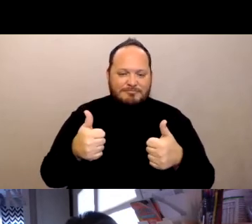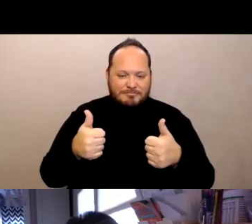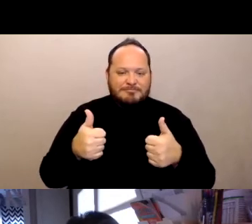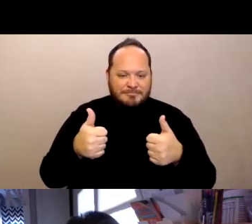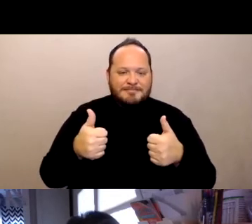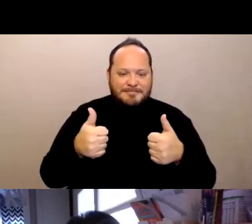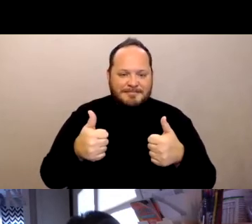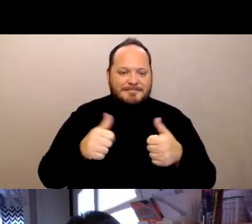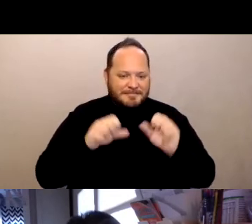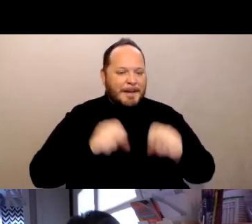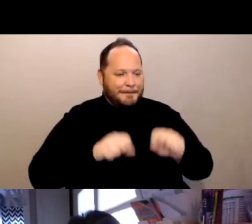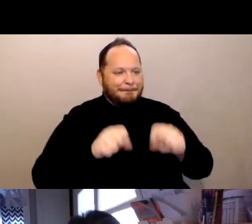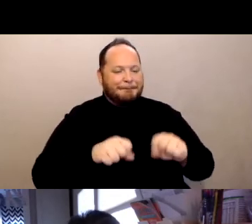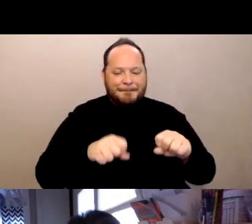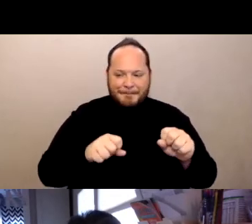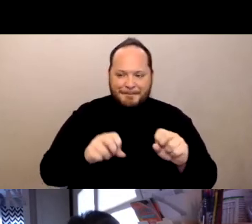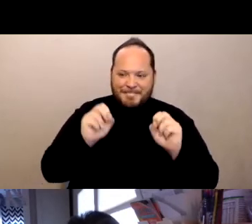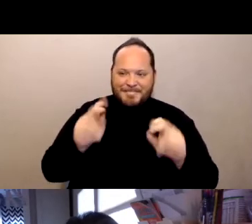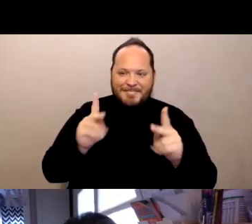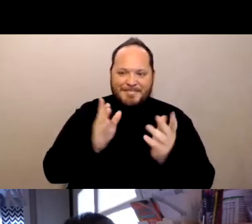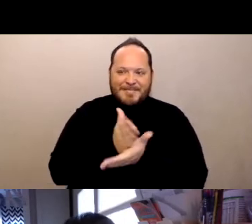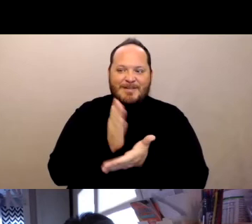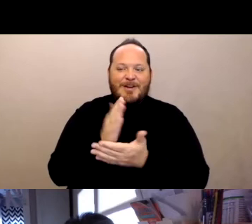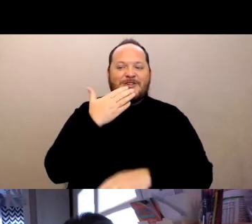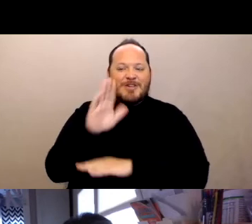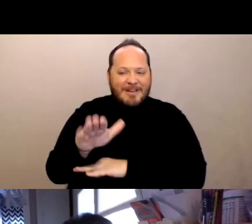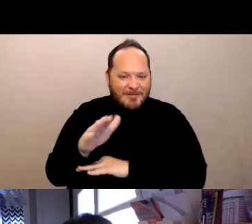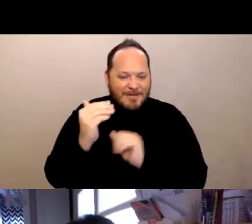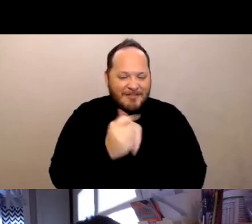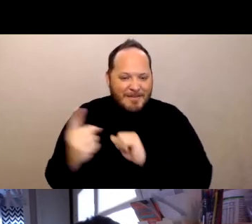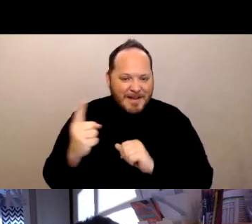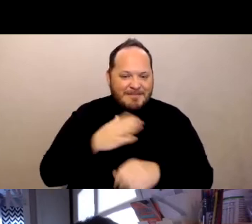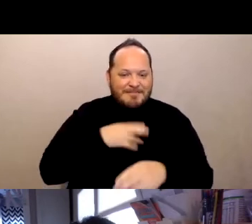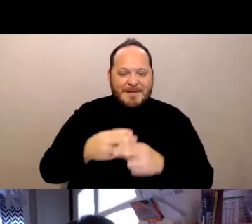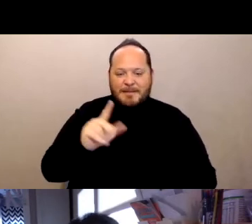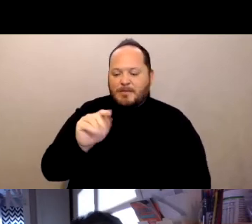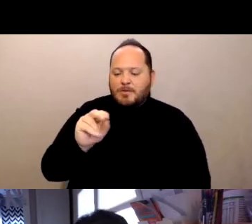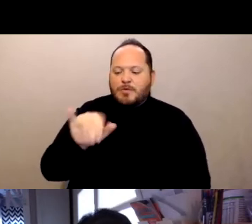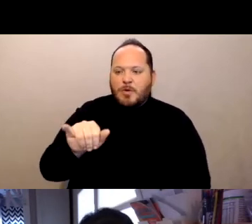[Susan] Yes. All right. So good afternoon, everybody, I'm Tony Chicotel with CANHR.